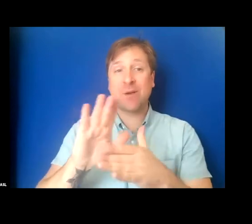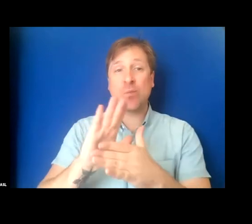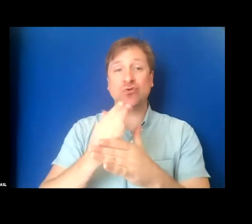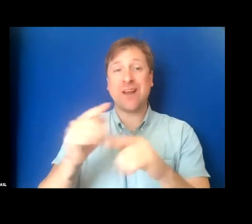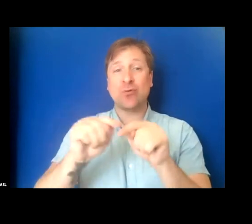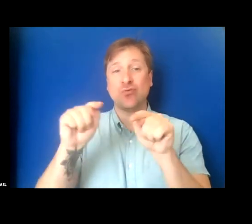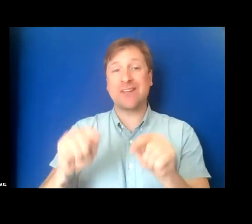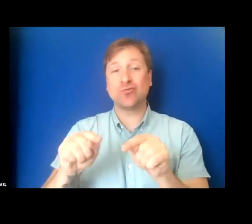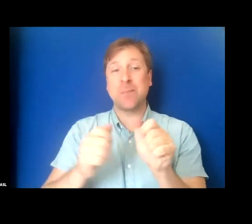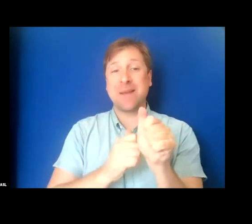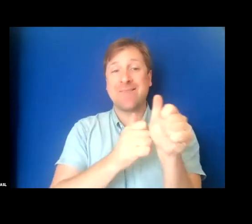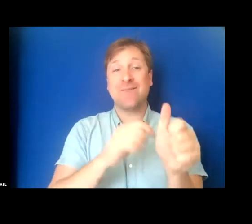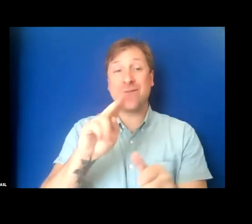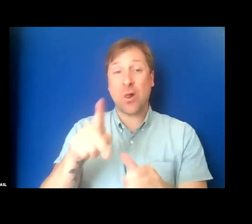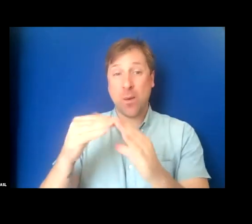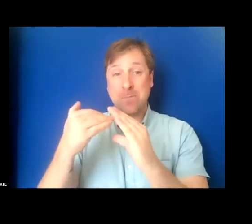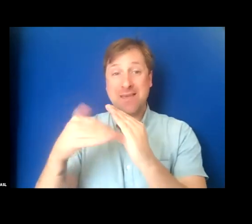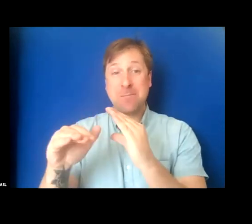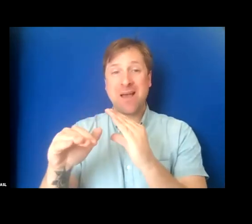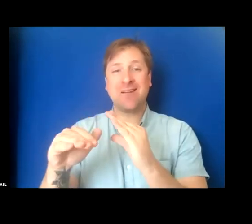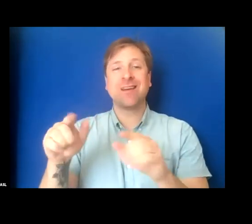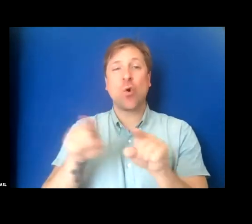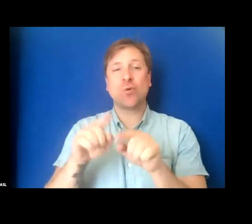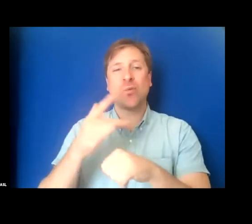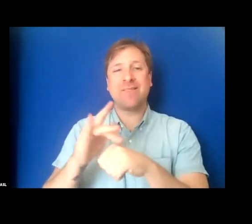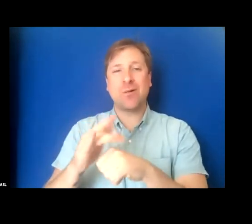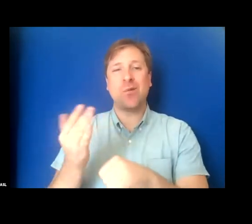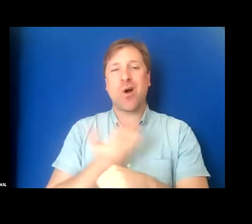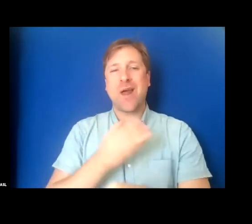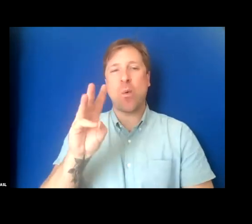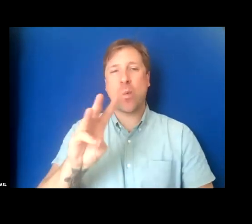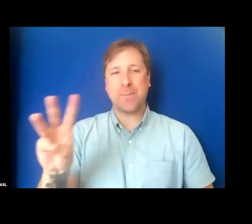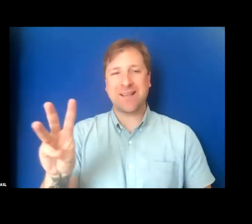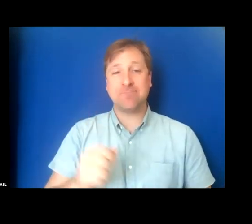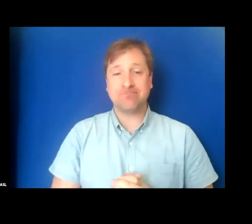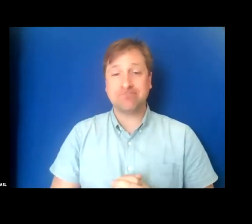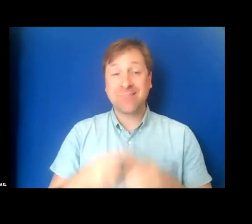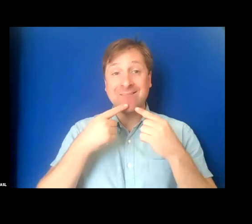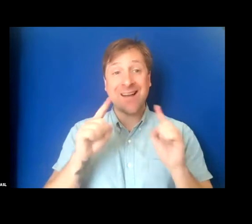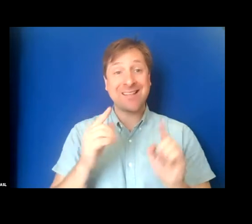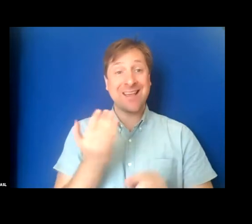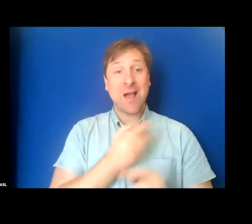It's also going to be available on the Access Reframed website. Finally, our team would like to take a moment to acknowledge